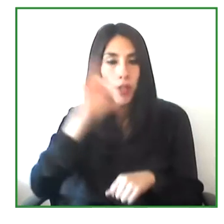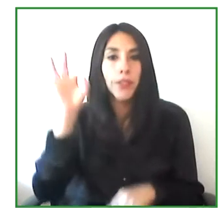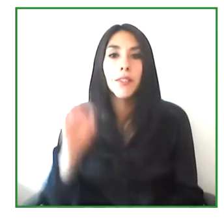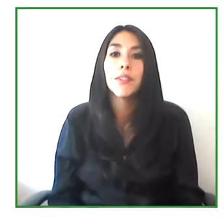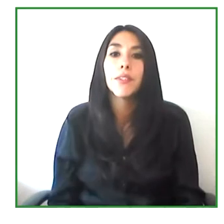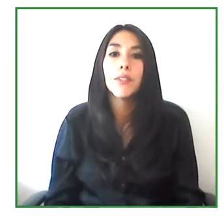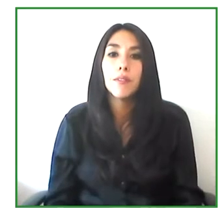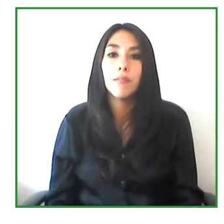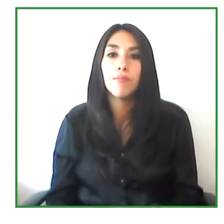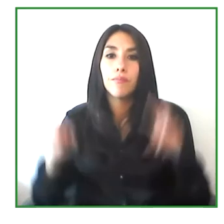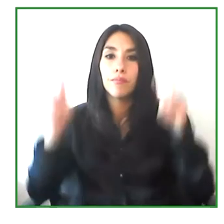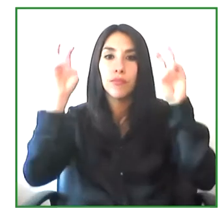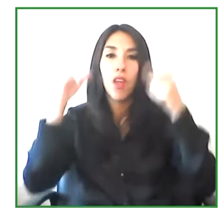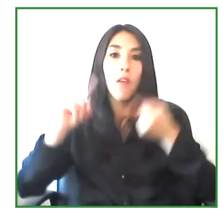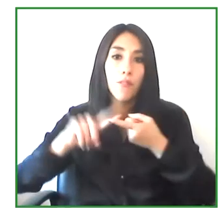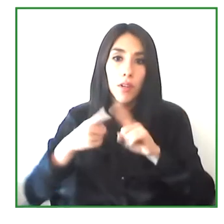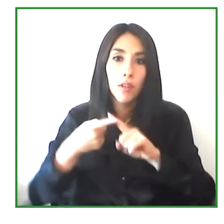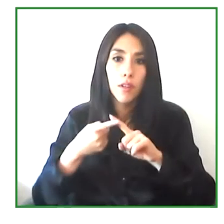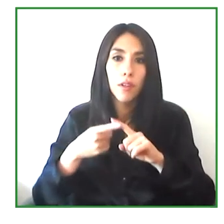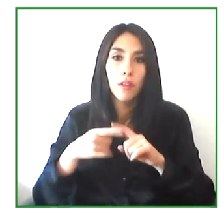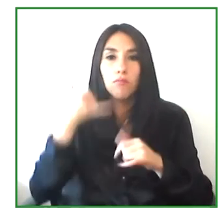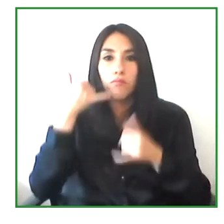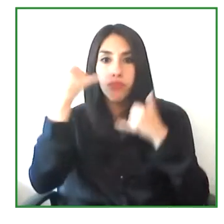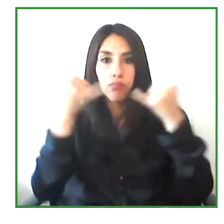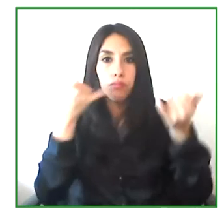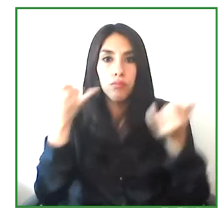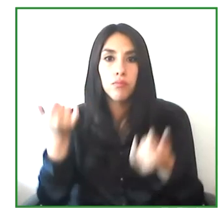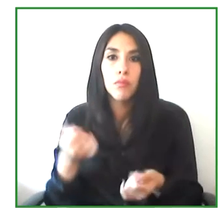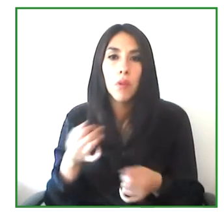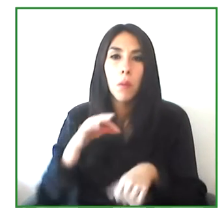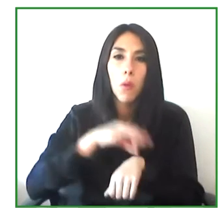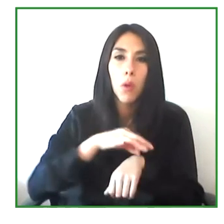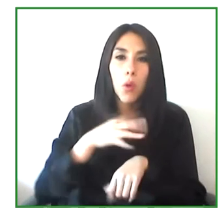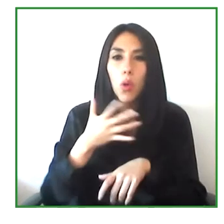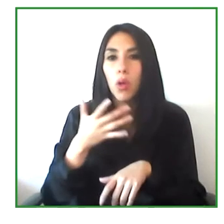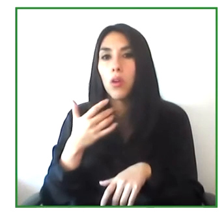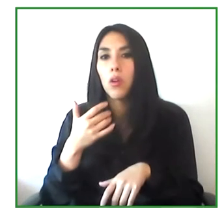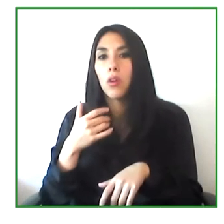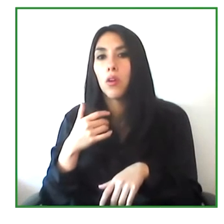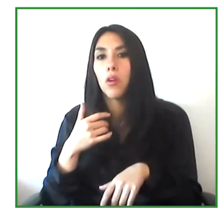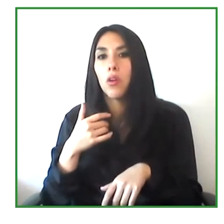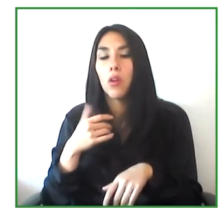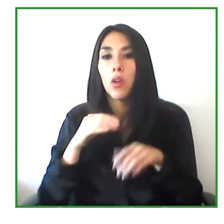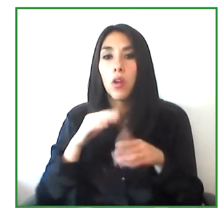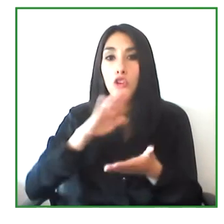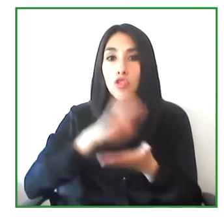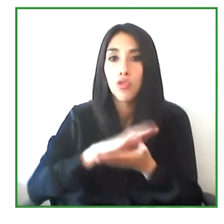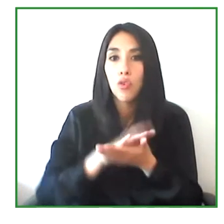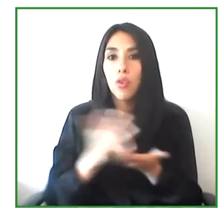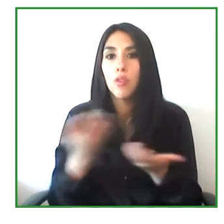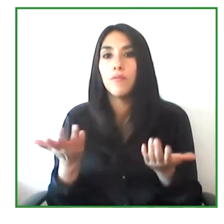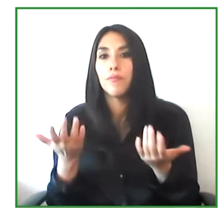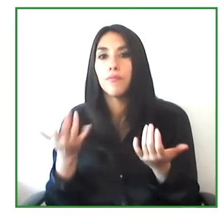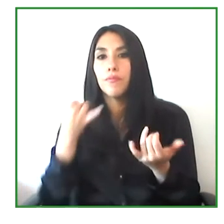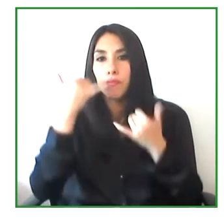And then in terms of health care, education, business and financial sector communications.